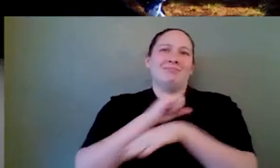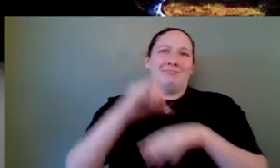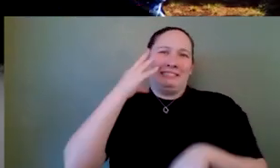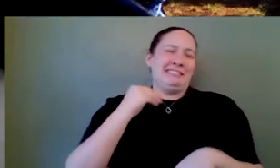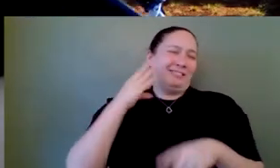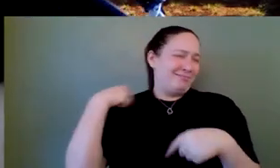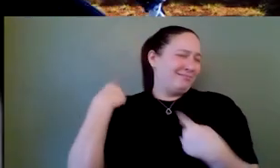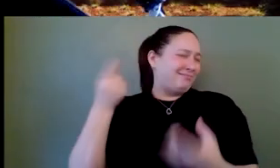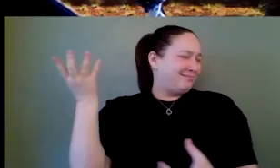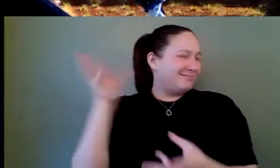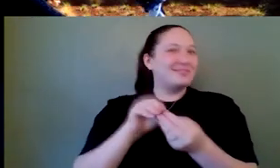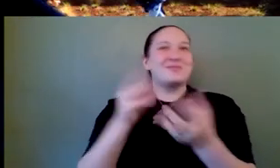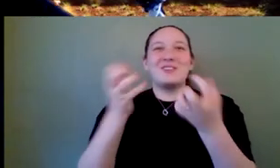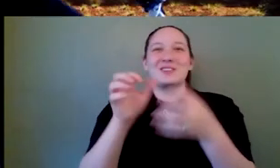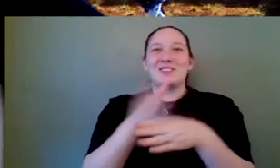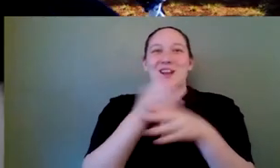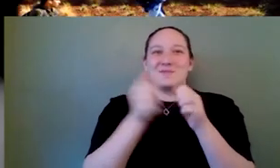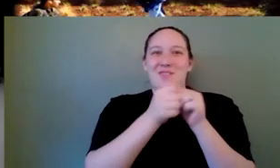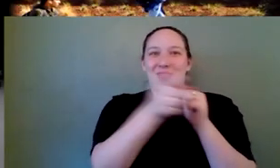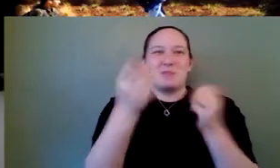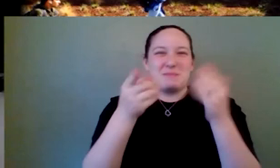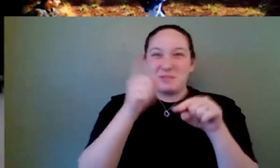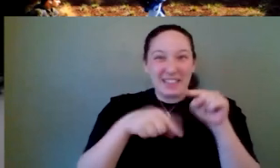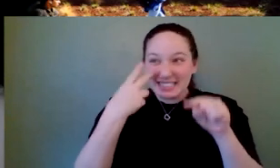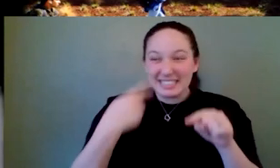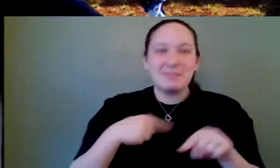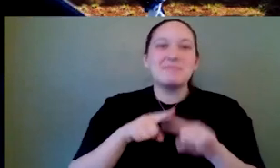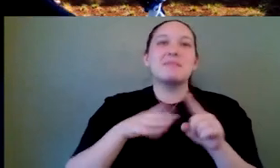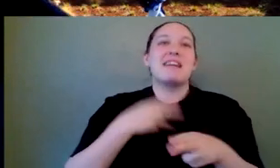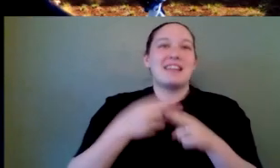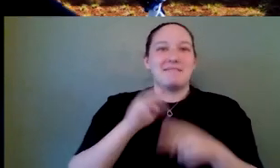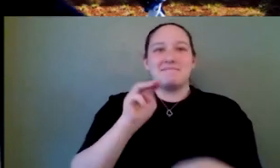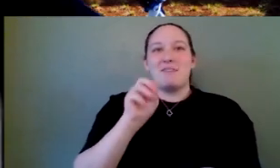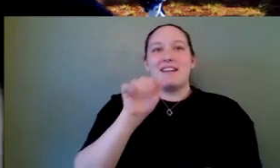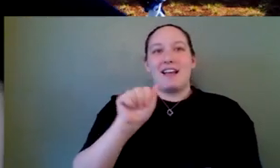share with you. You probably don't see me, but my name is Monica Cappiello and I am an instructor at